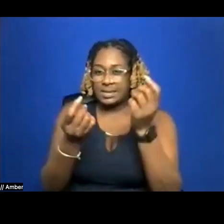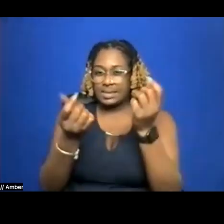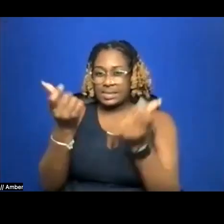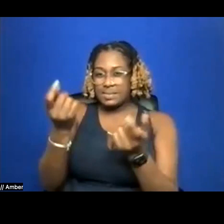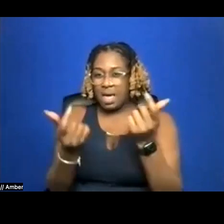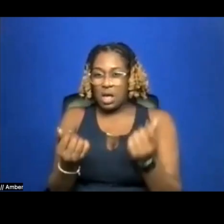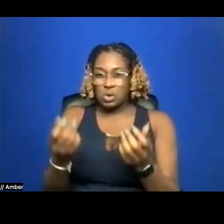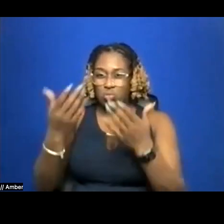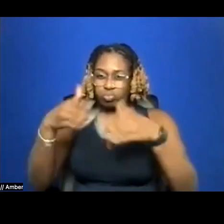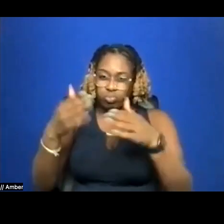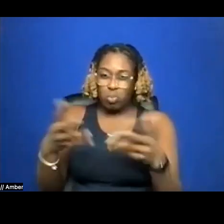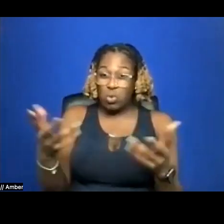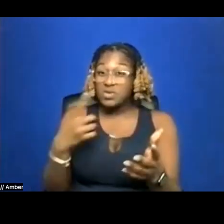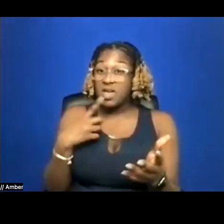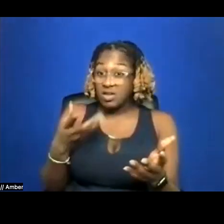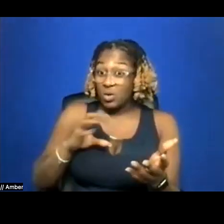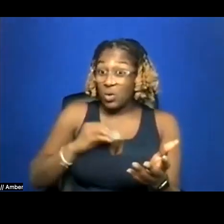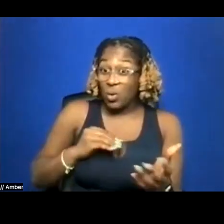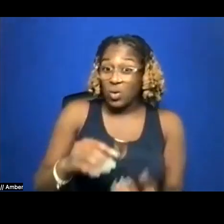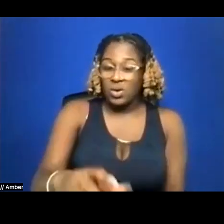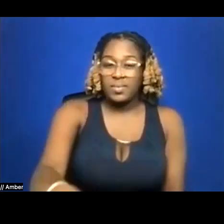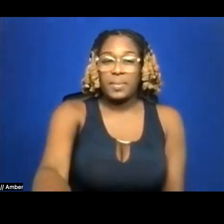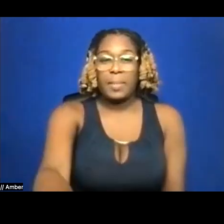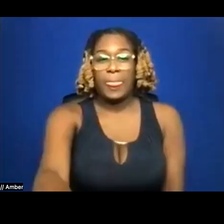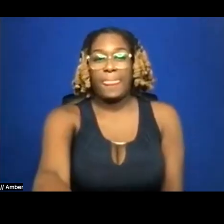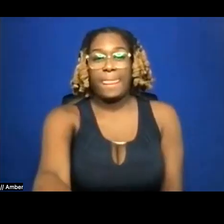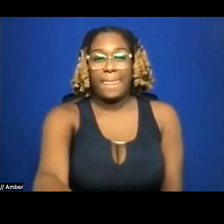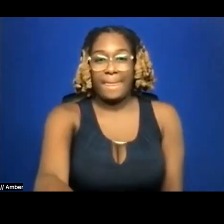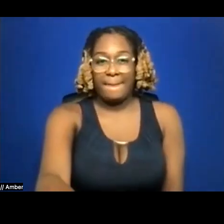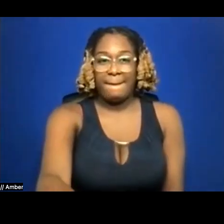& how many nights did i cradle that Barbie, coddling